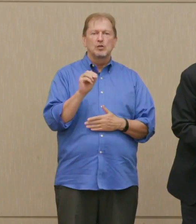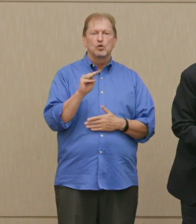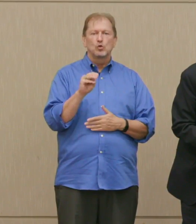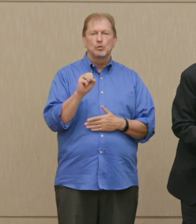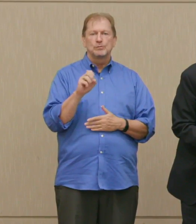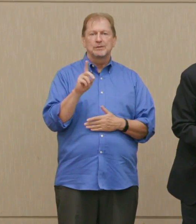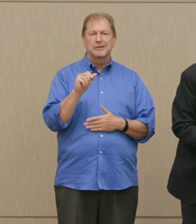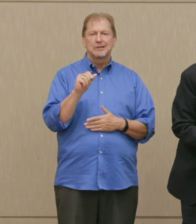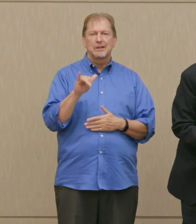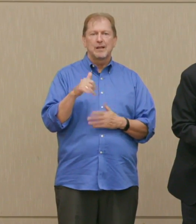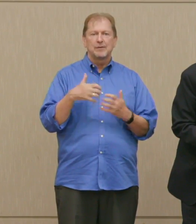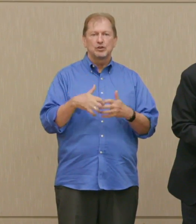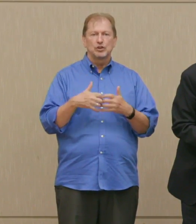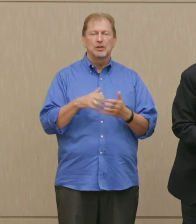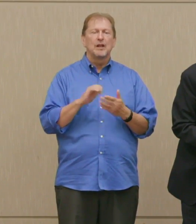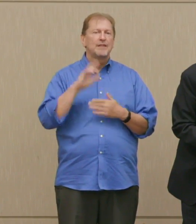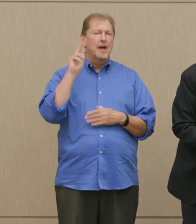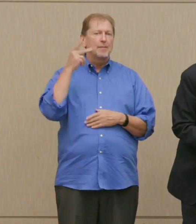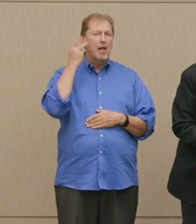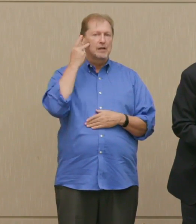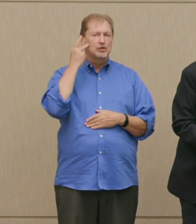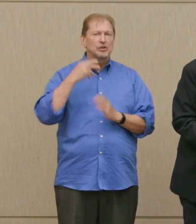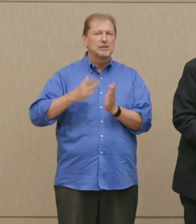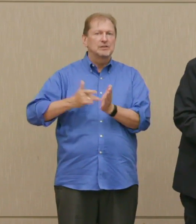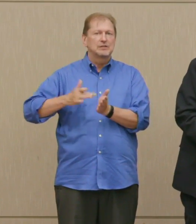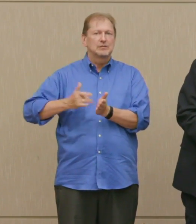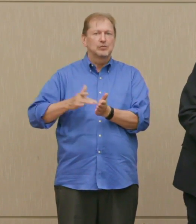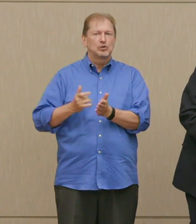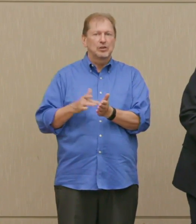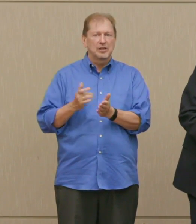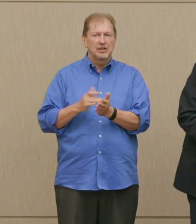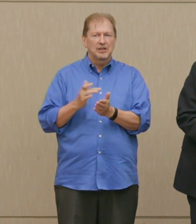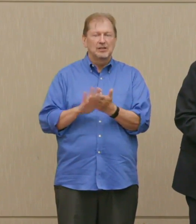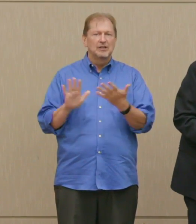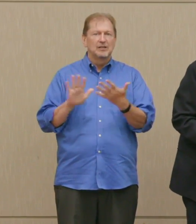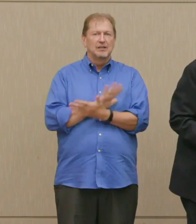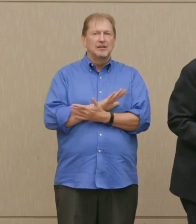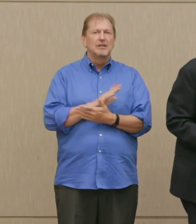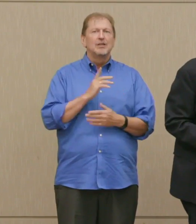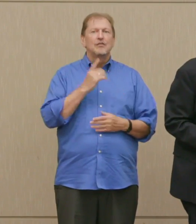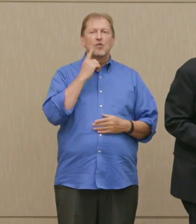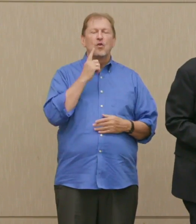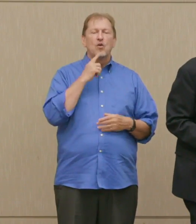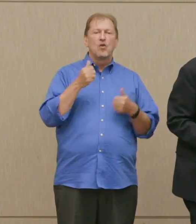is all about exploiting ambiguity to the advantage of the bureaucratic and corporate power players,